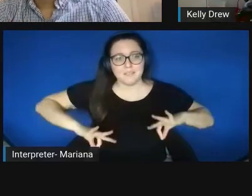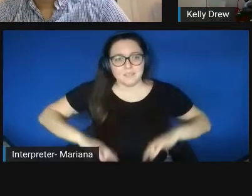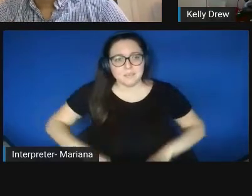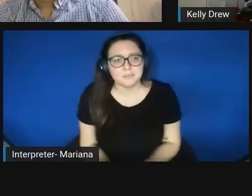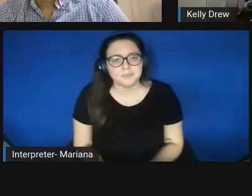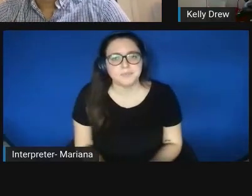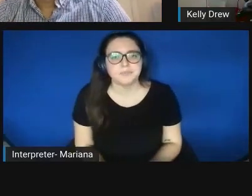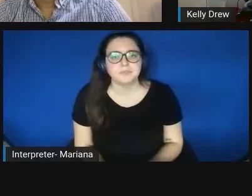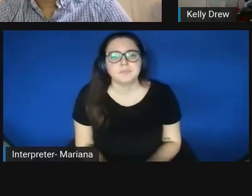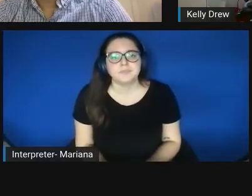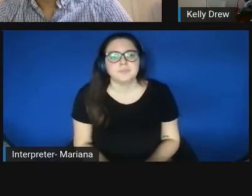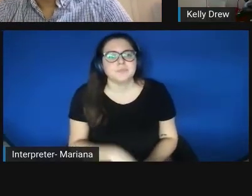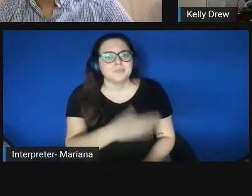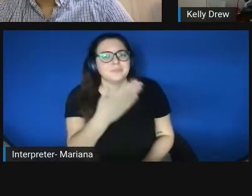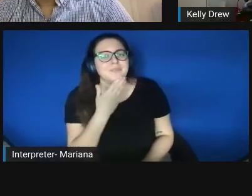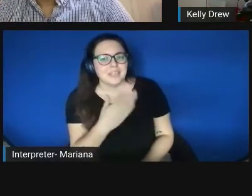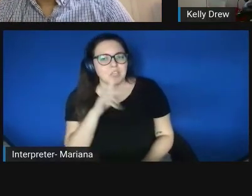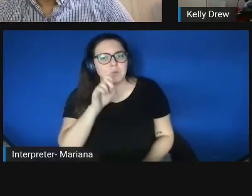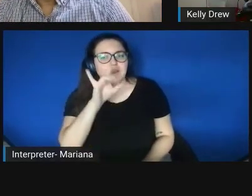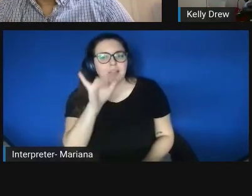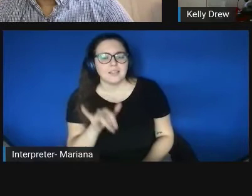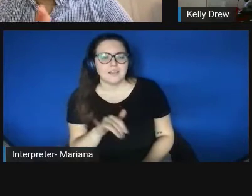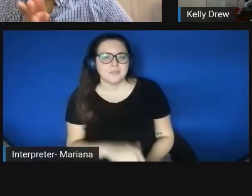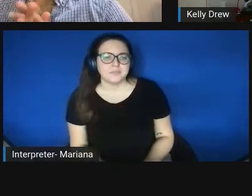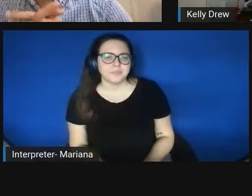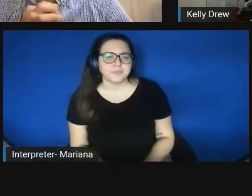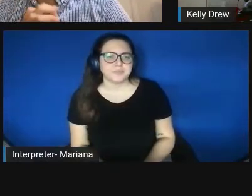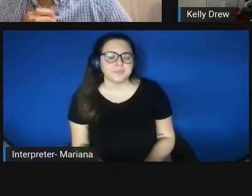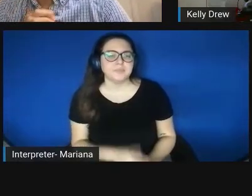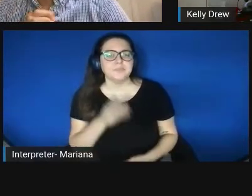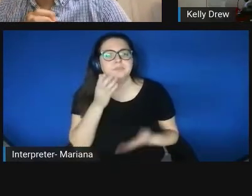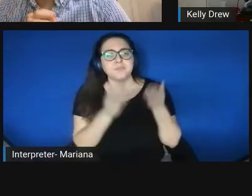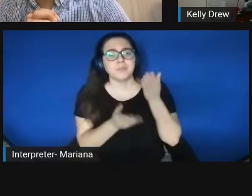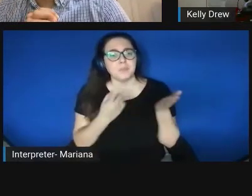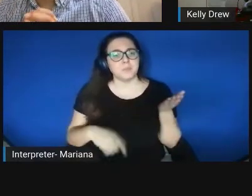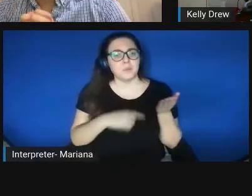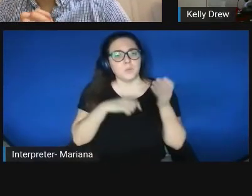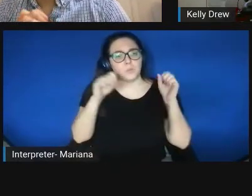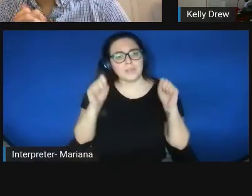Ashim Subedee: Thanks, Kelly. Maybe we can also .. . before we get into the question,